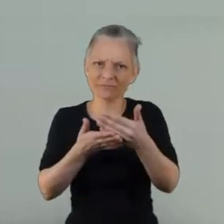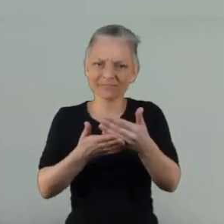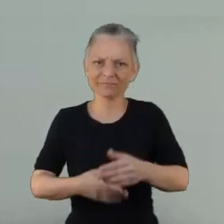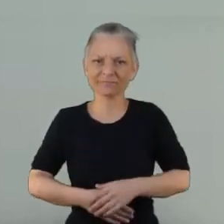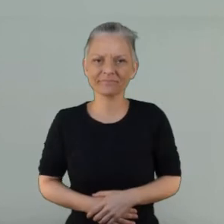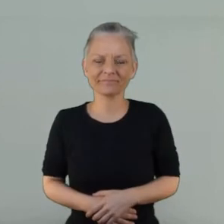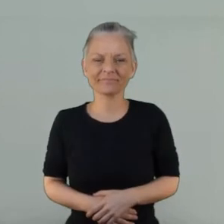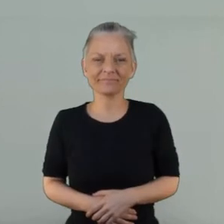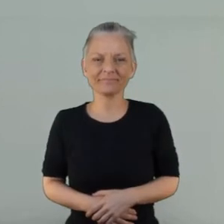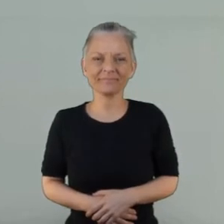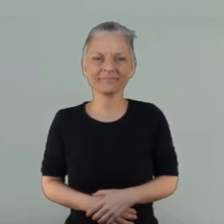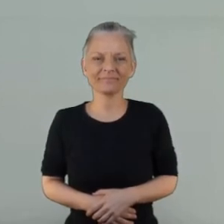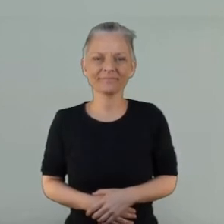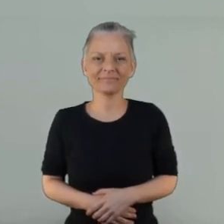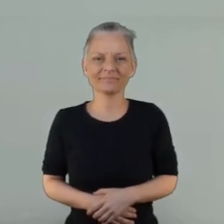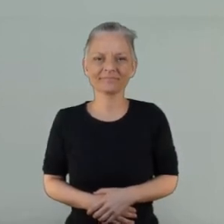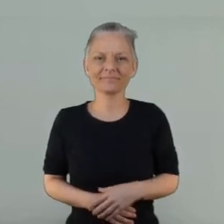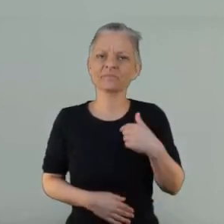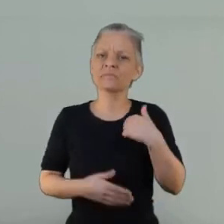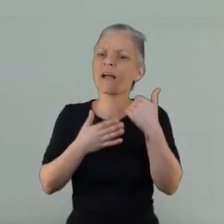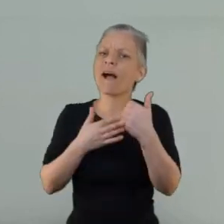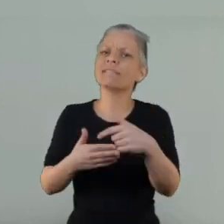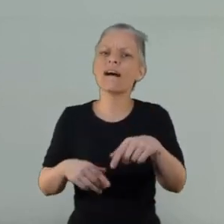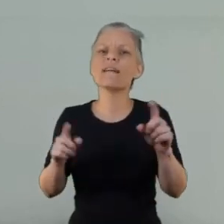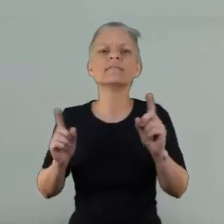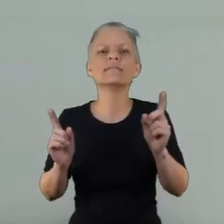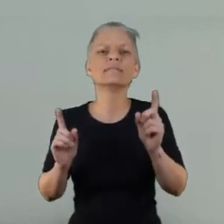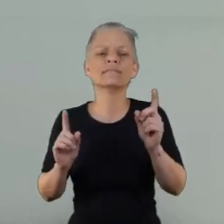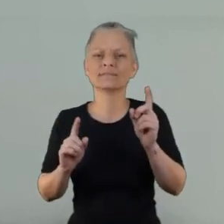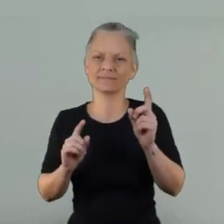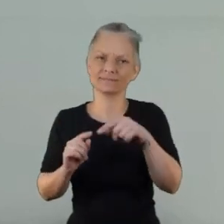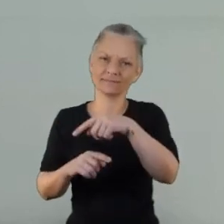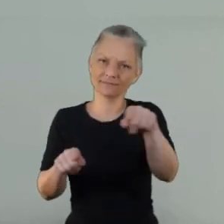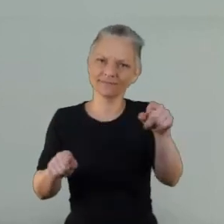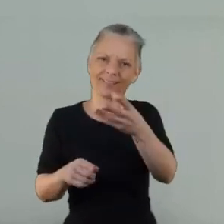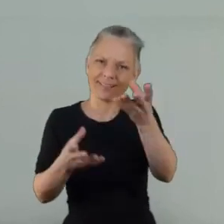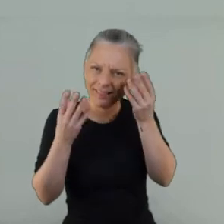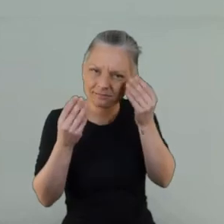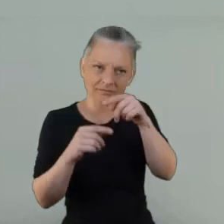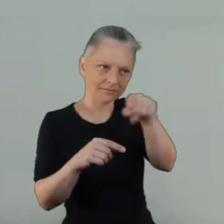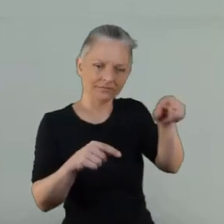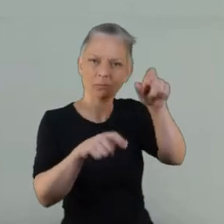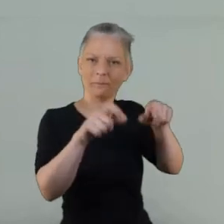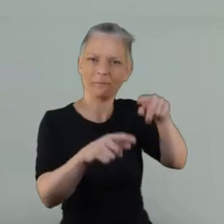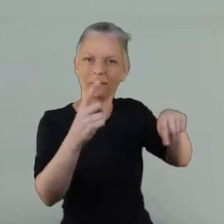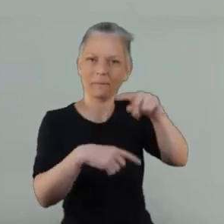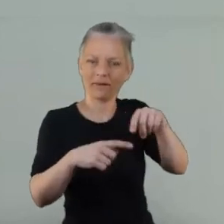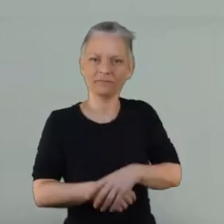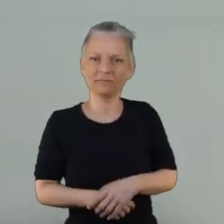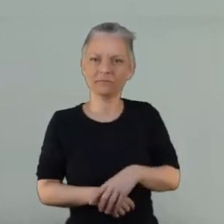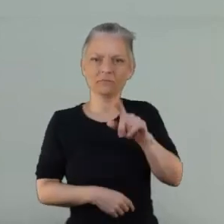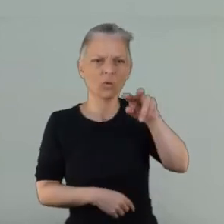No can, no one's experience is the complete same and mental health isn't a quick track